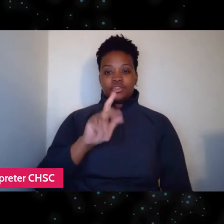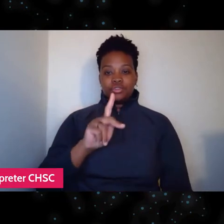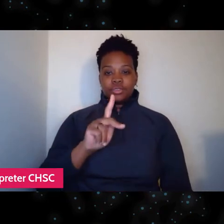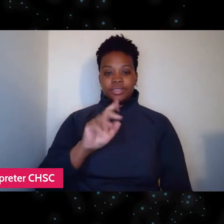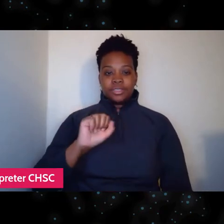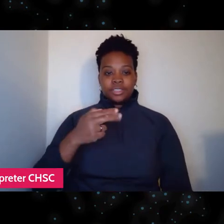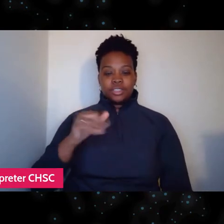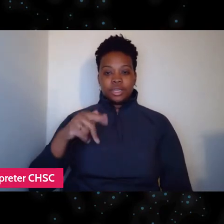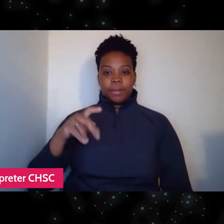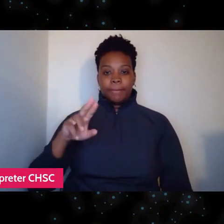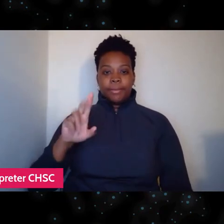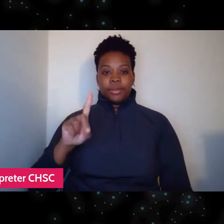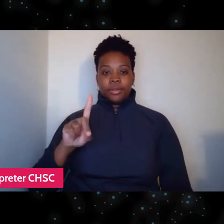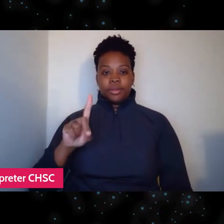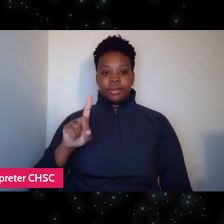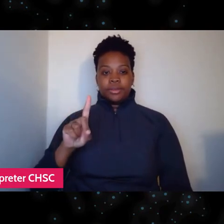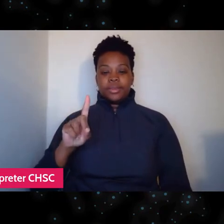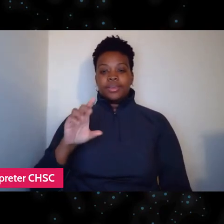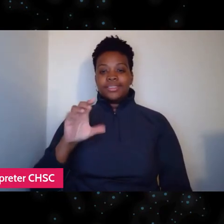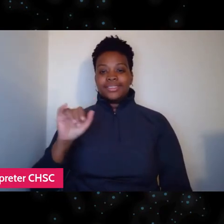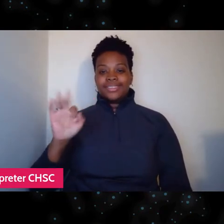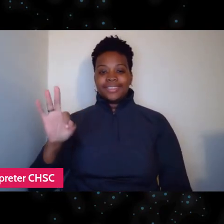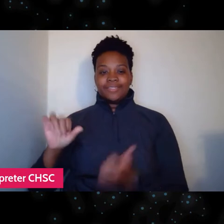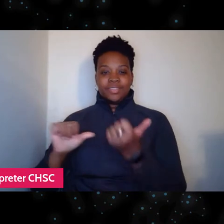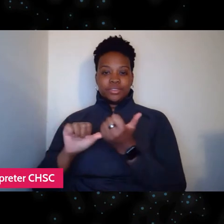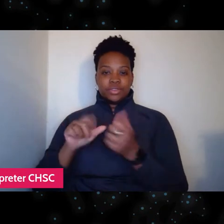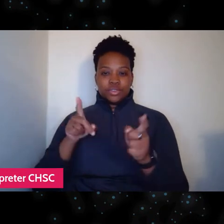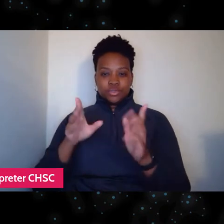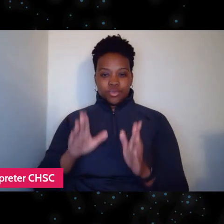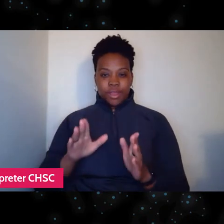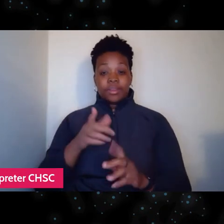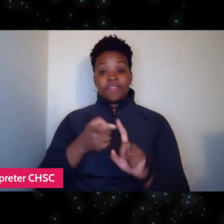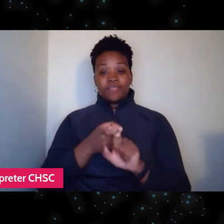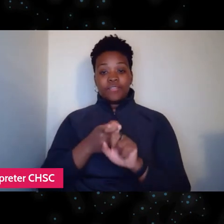and our friends at Great Lakes Brewing Company encourage you to put your phone down during this Happy Hour